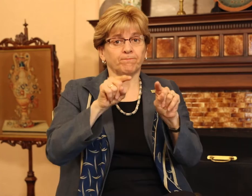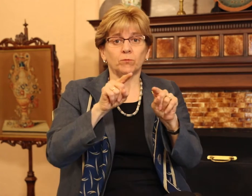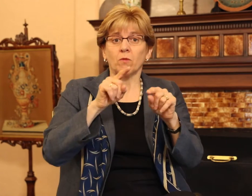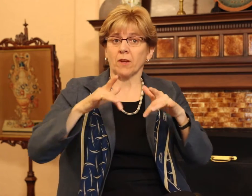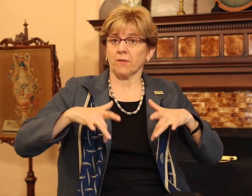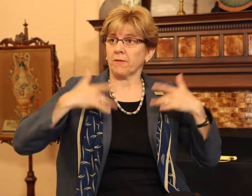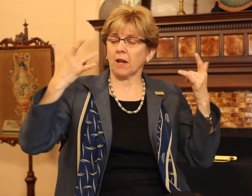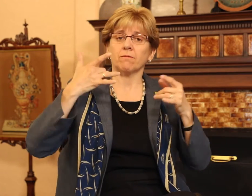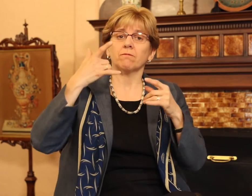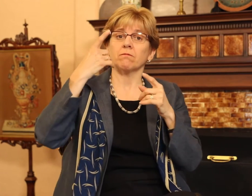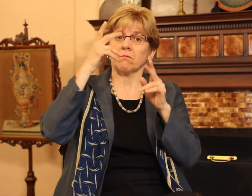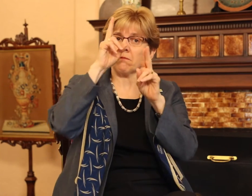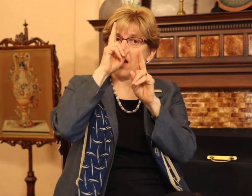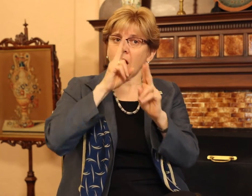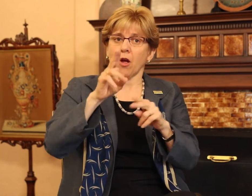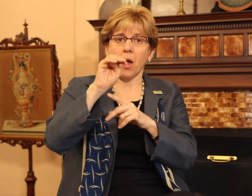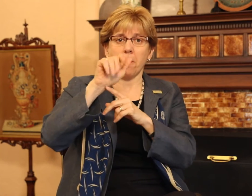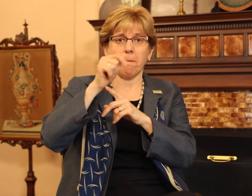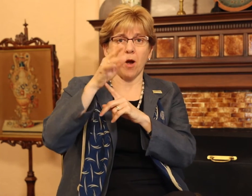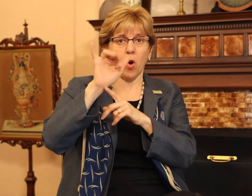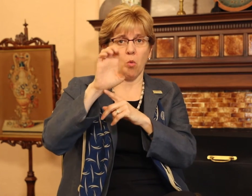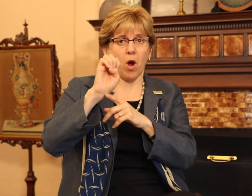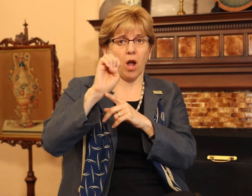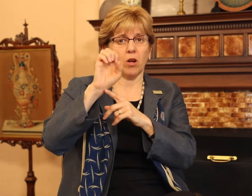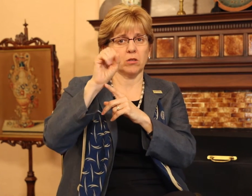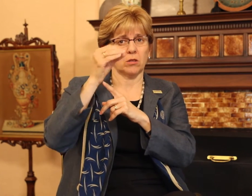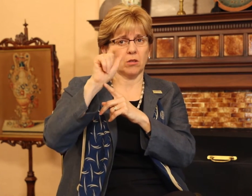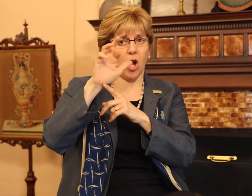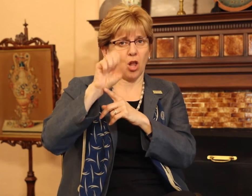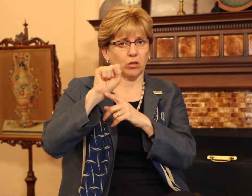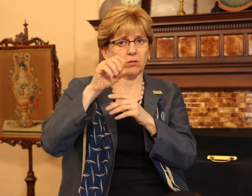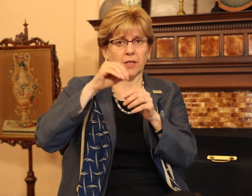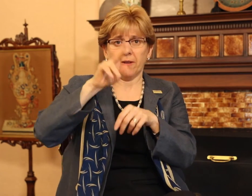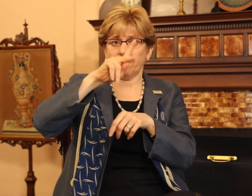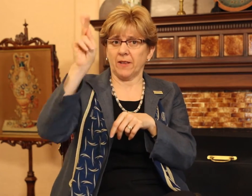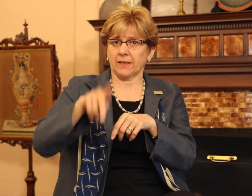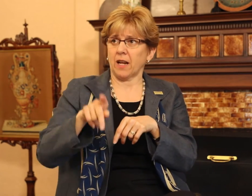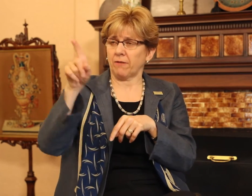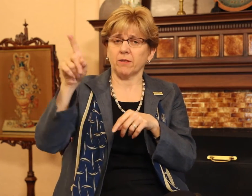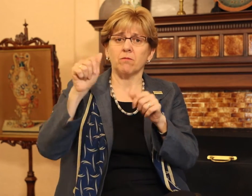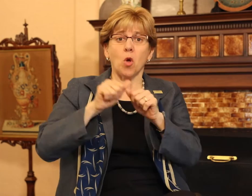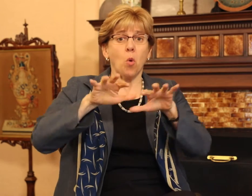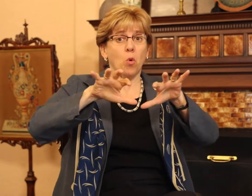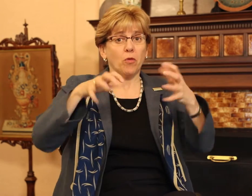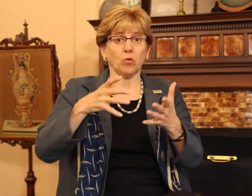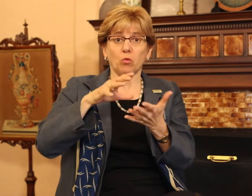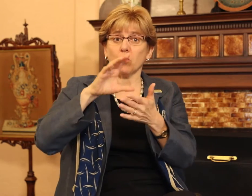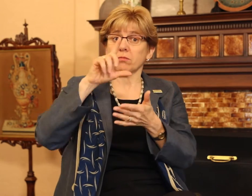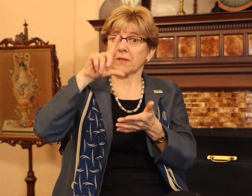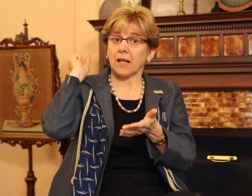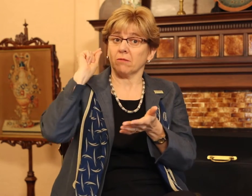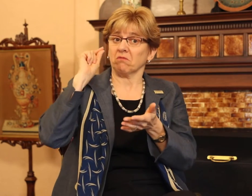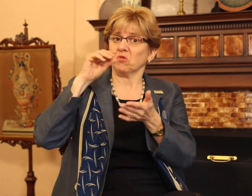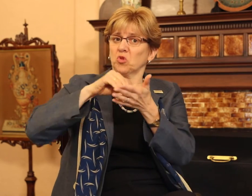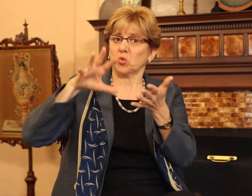I had the honor of attending the Maguire Scholars event in Philadelphia with a group of Gallaudet students